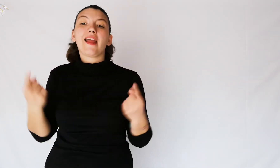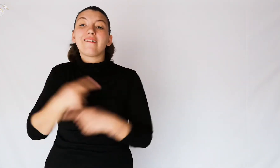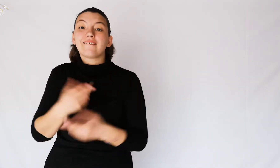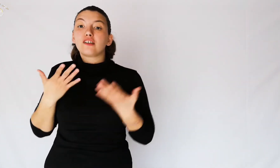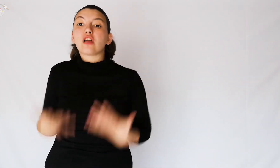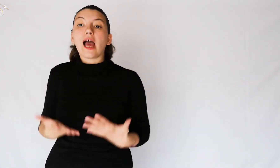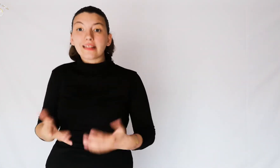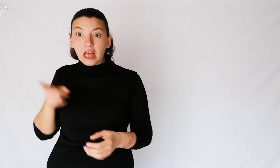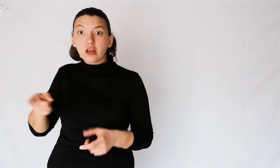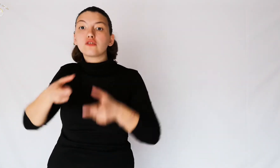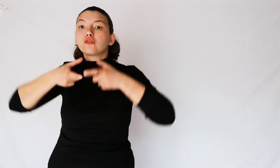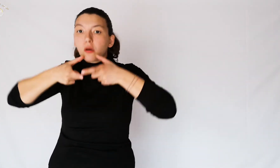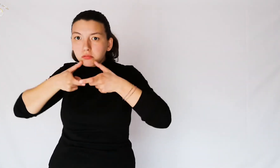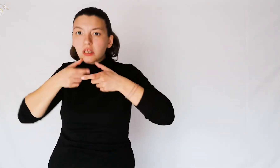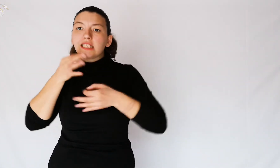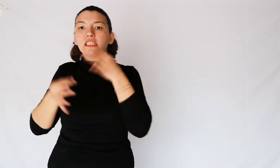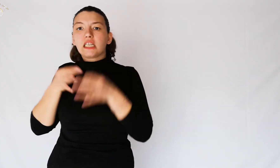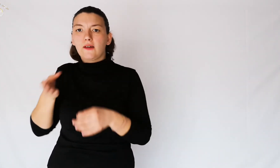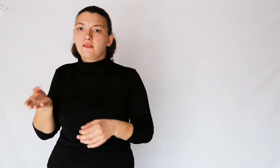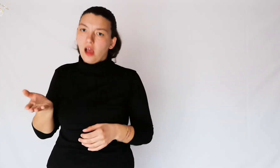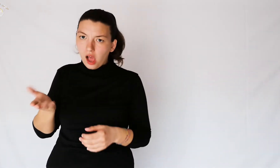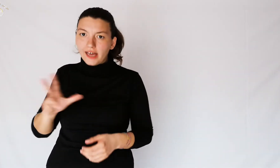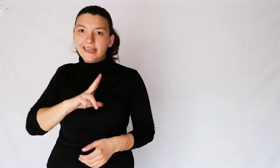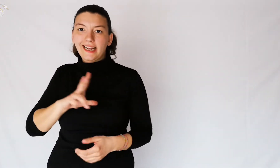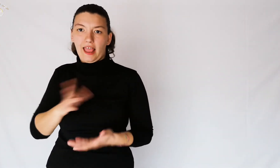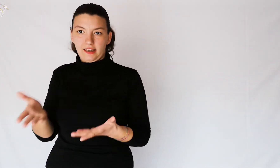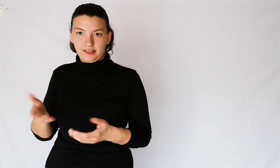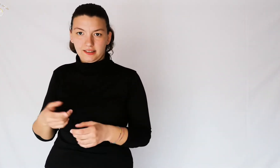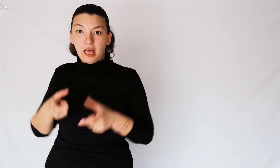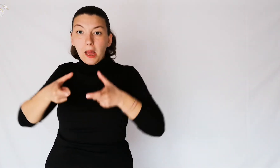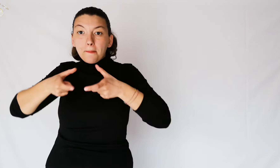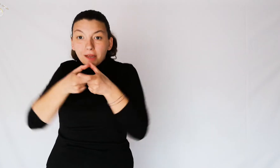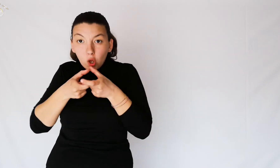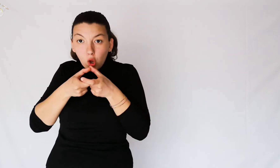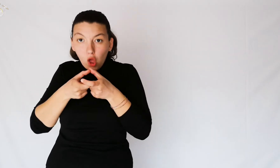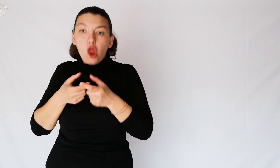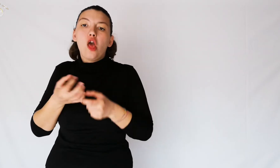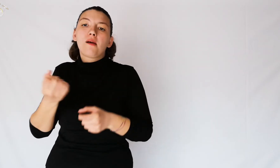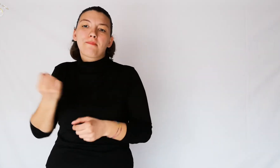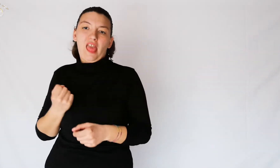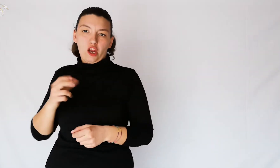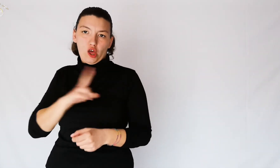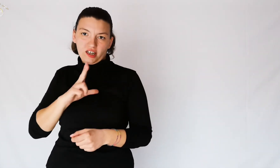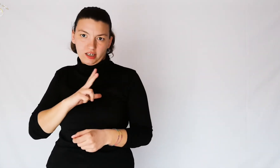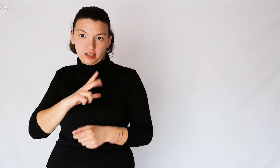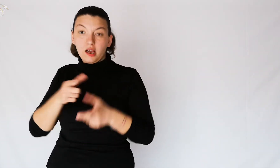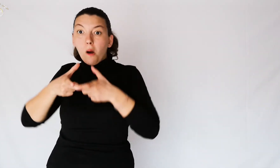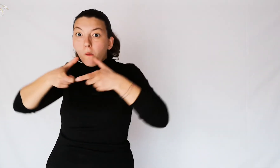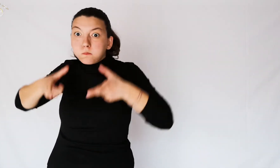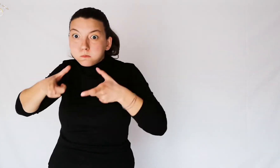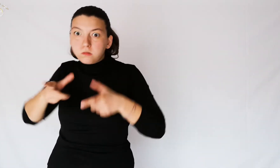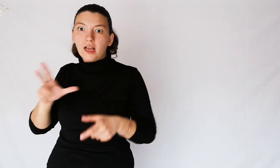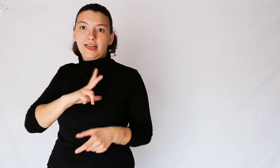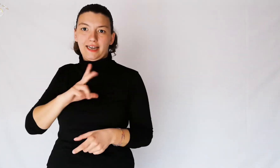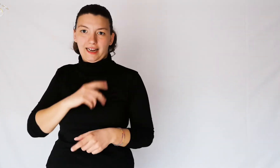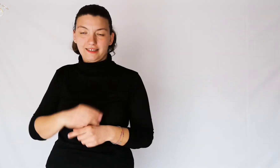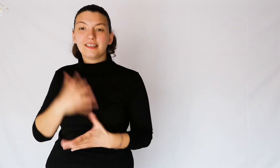Instead, now having the disc is a sign of wealth, the bigger the disc, the richer it is.